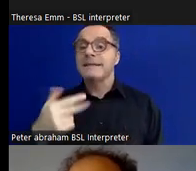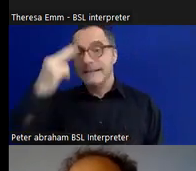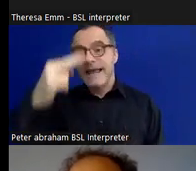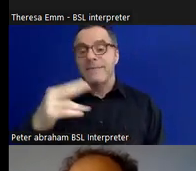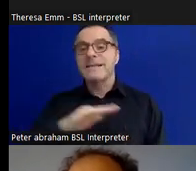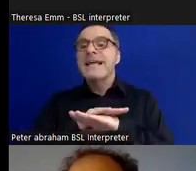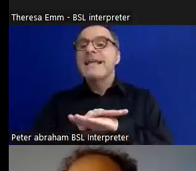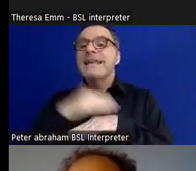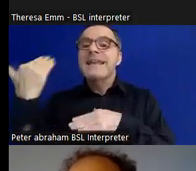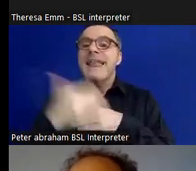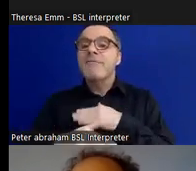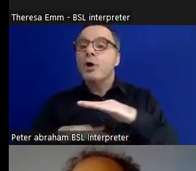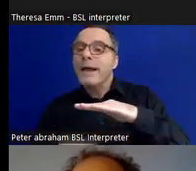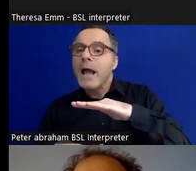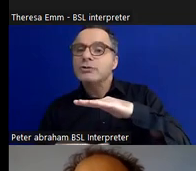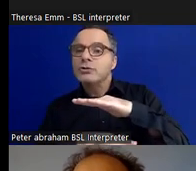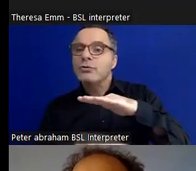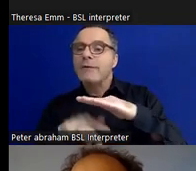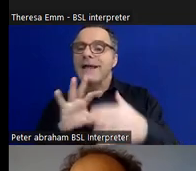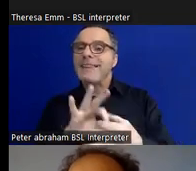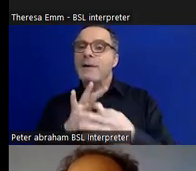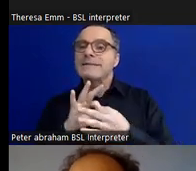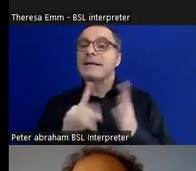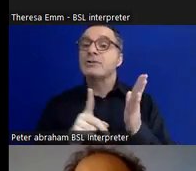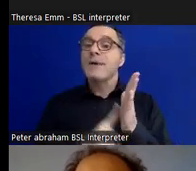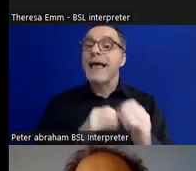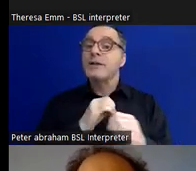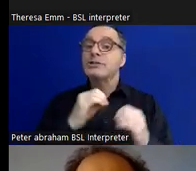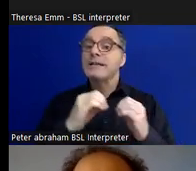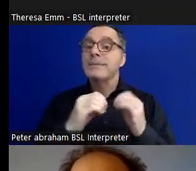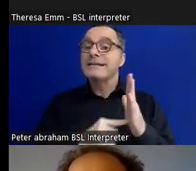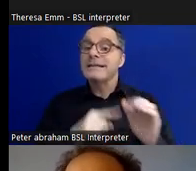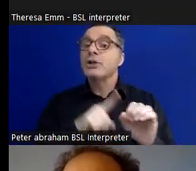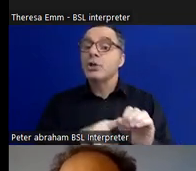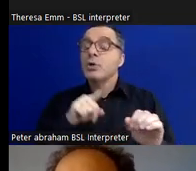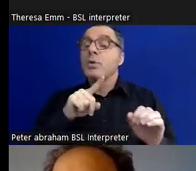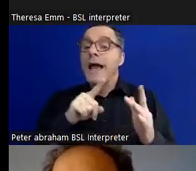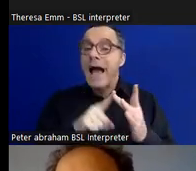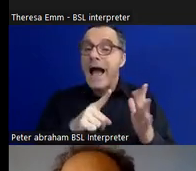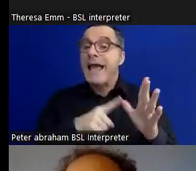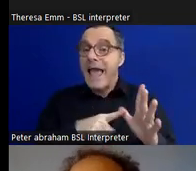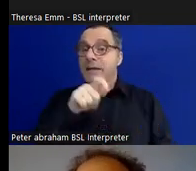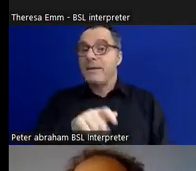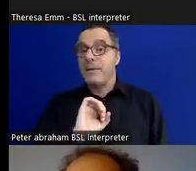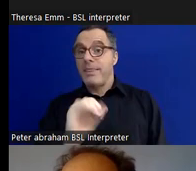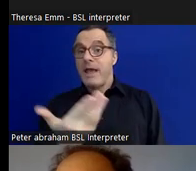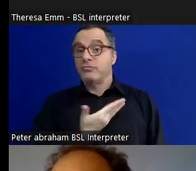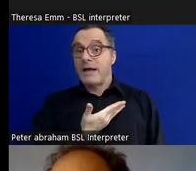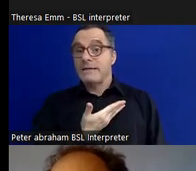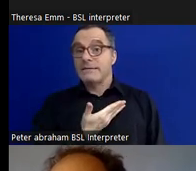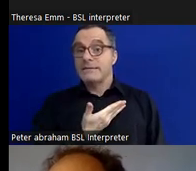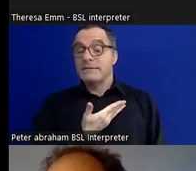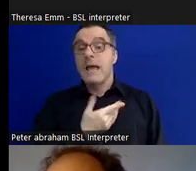linked to kind of LGBTQIA+ people's rights and we actually did make changes to that section